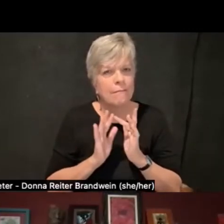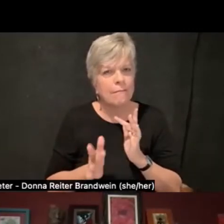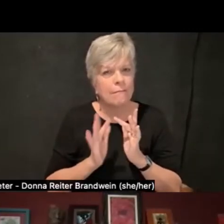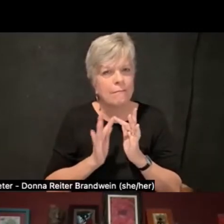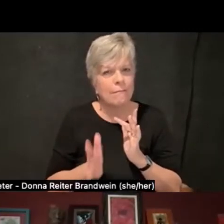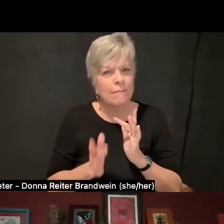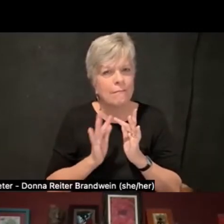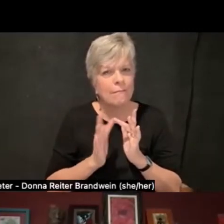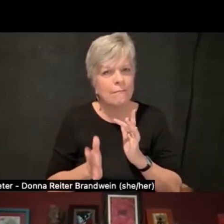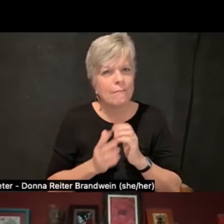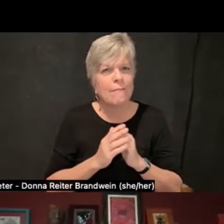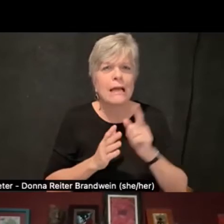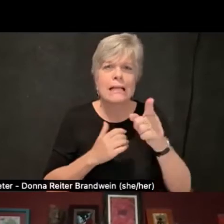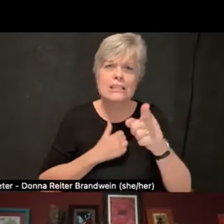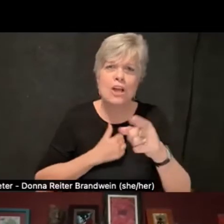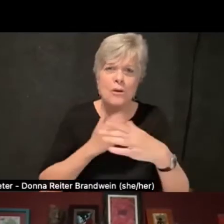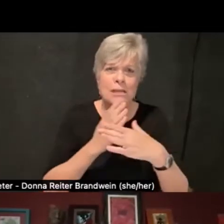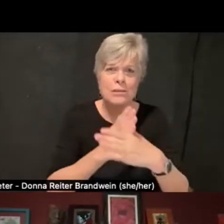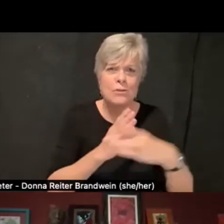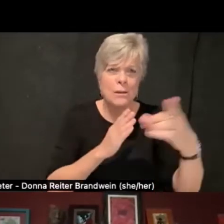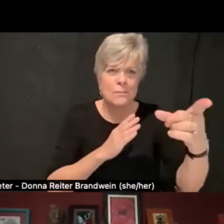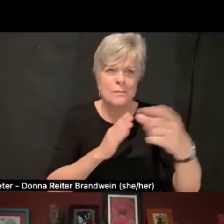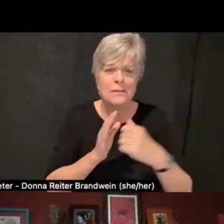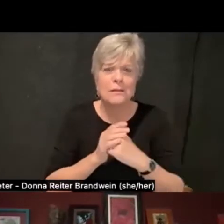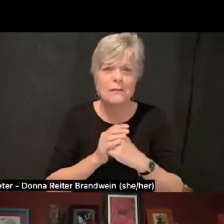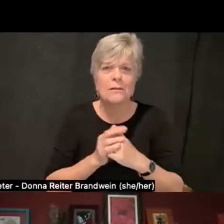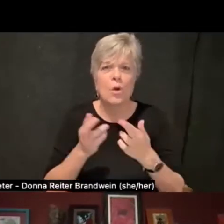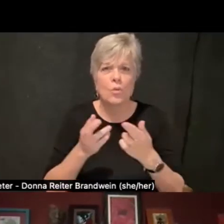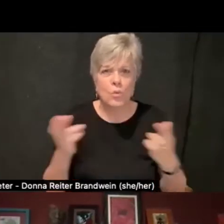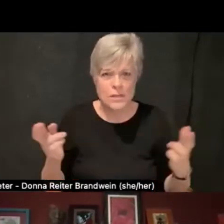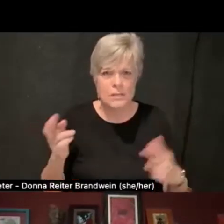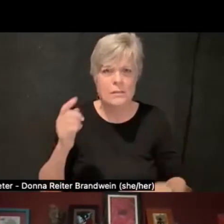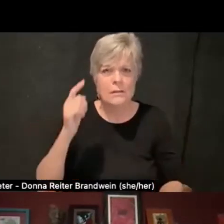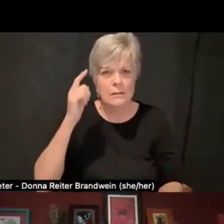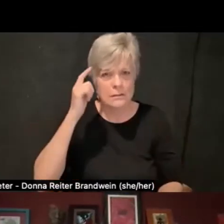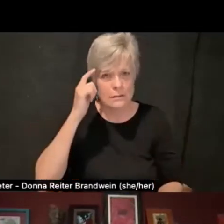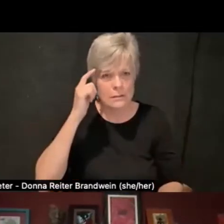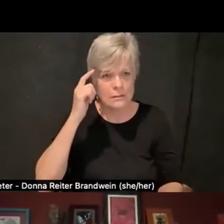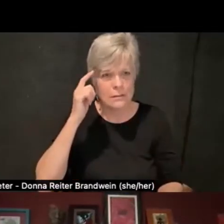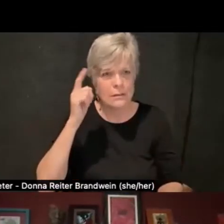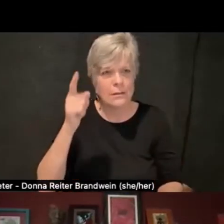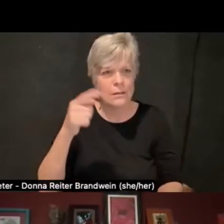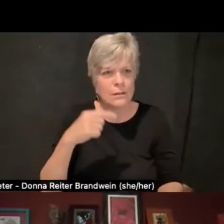Sorry to interrupt, I- Resources, mental , such as-